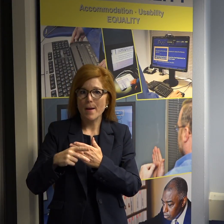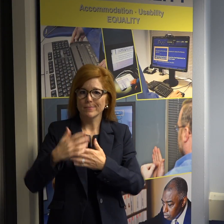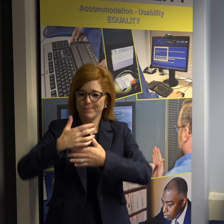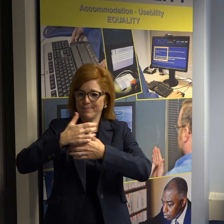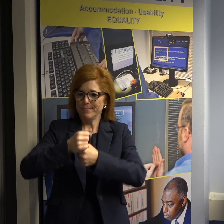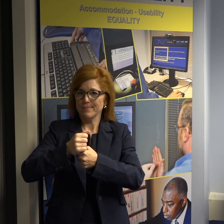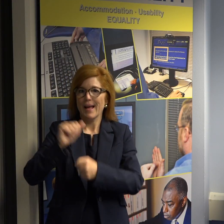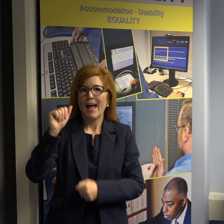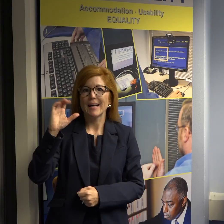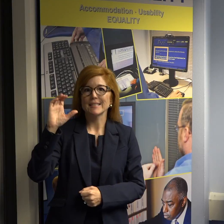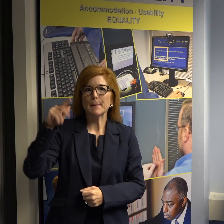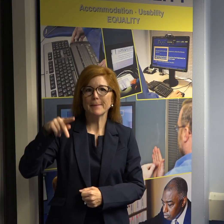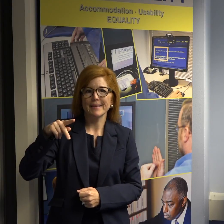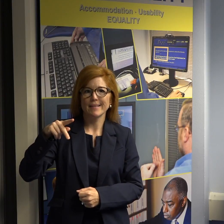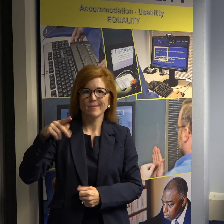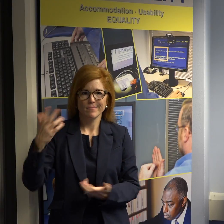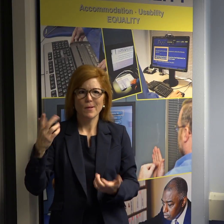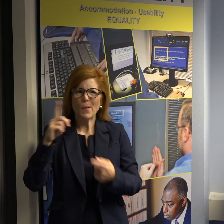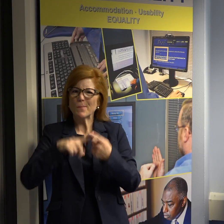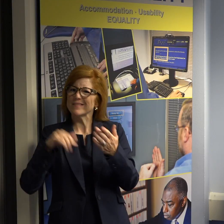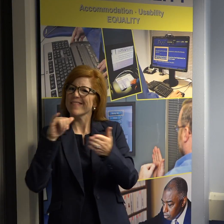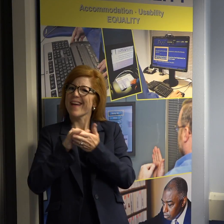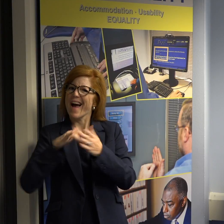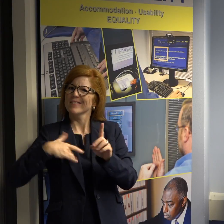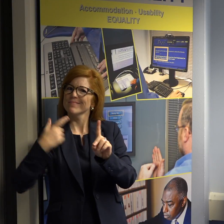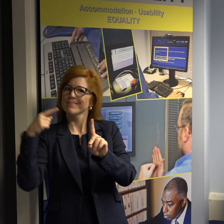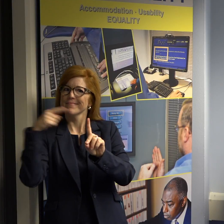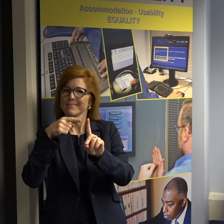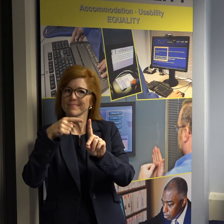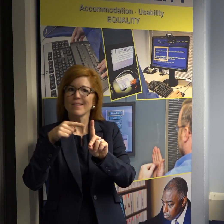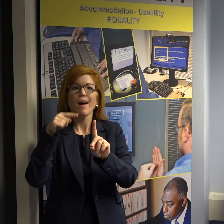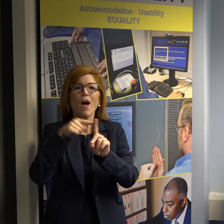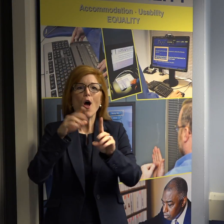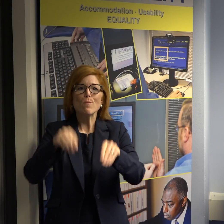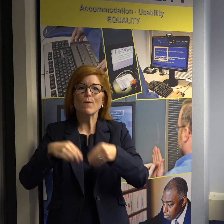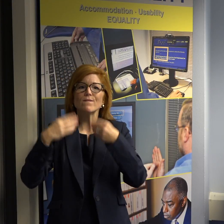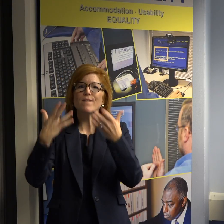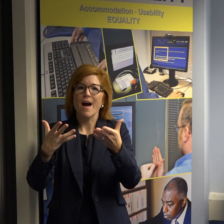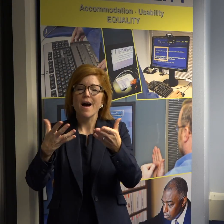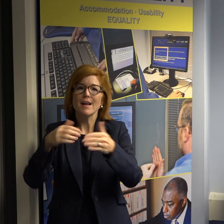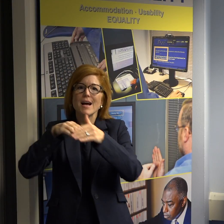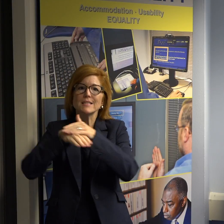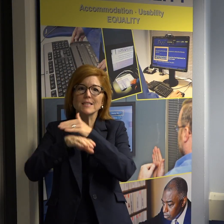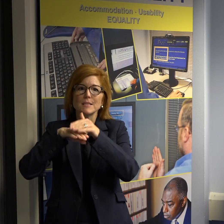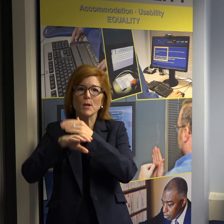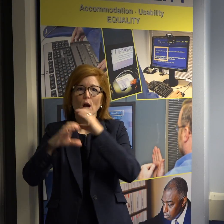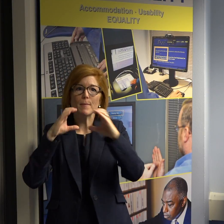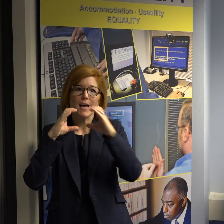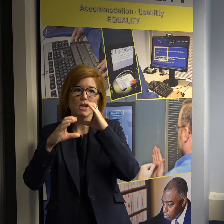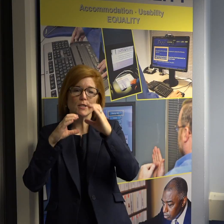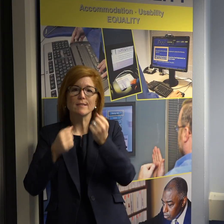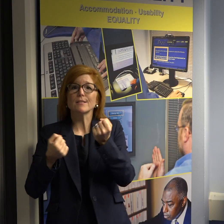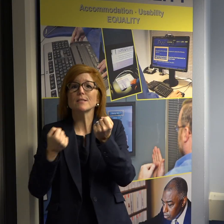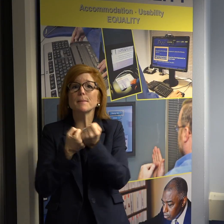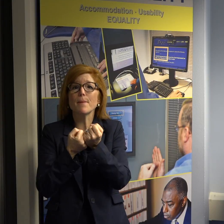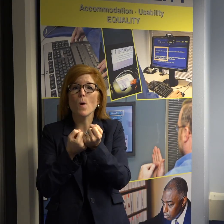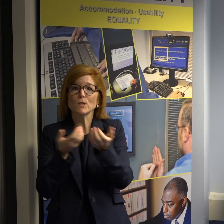The Accessible Communications Program also known as ACP provides accessible communication